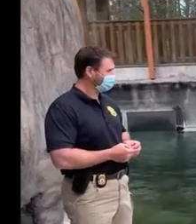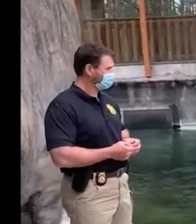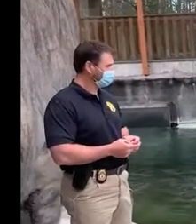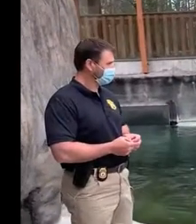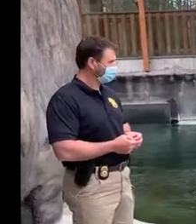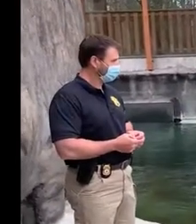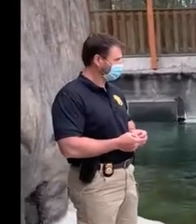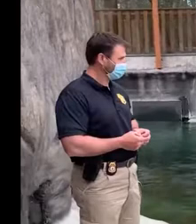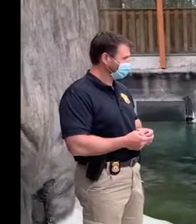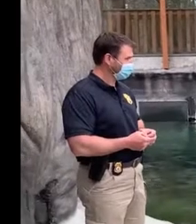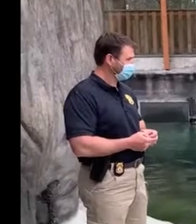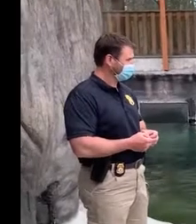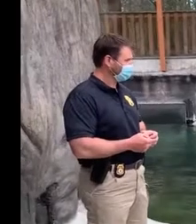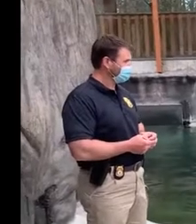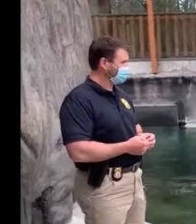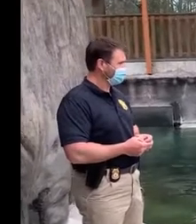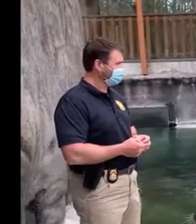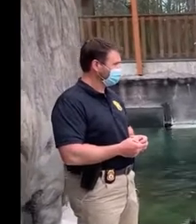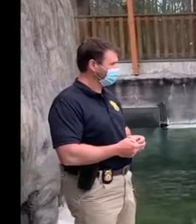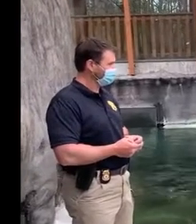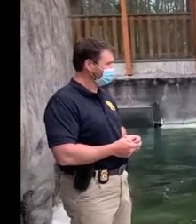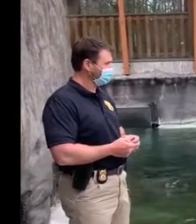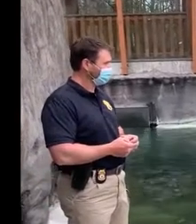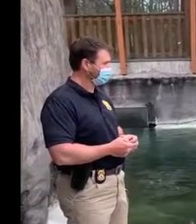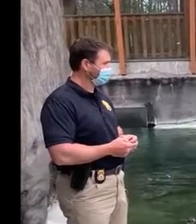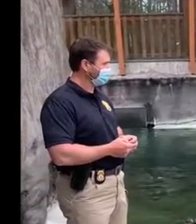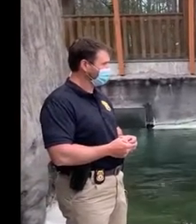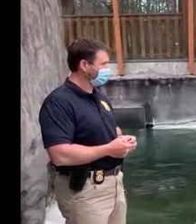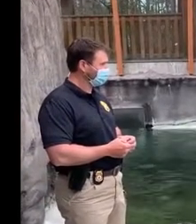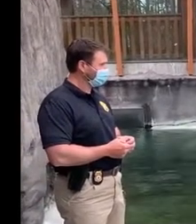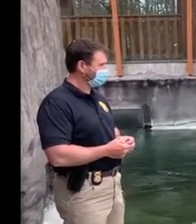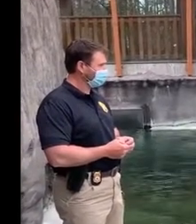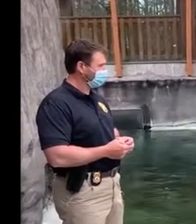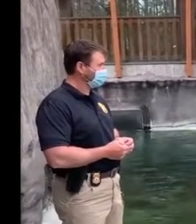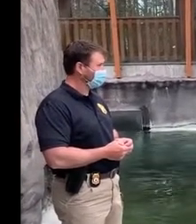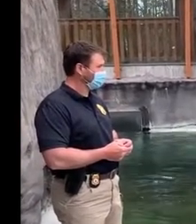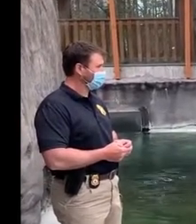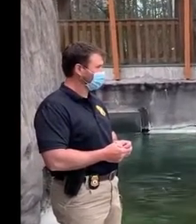are our Pacific harbor seals, our river otters, our polar bears,